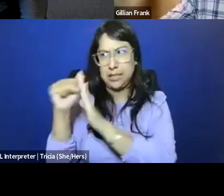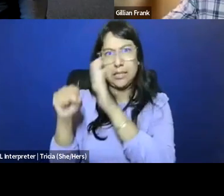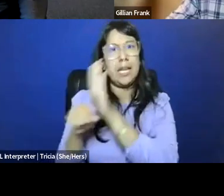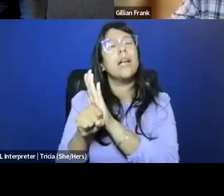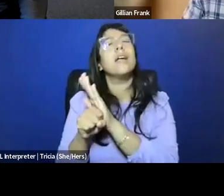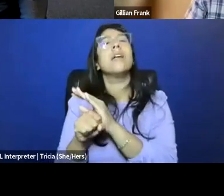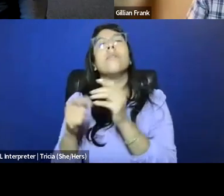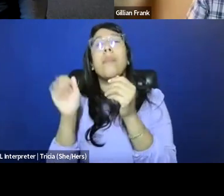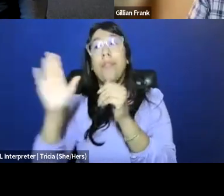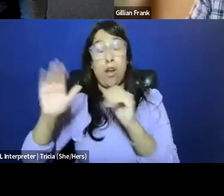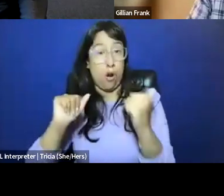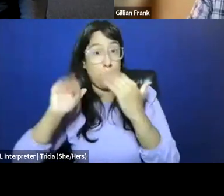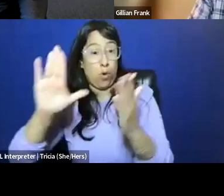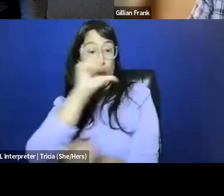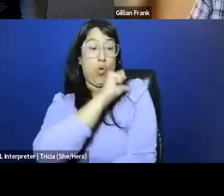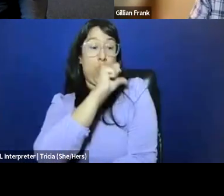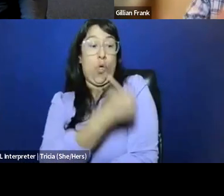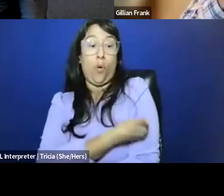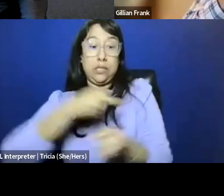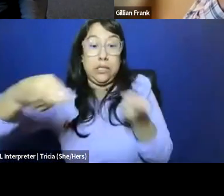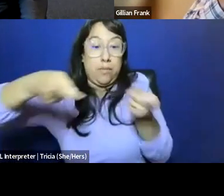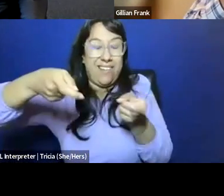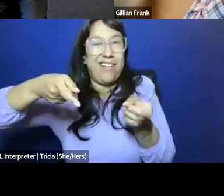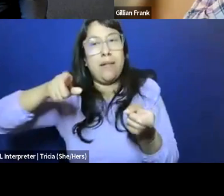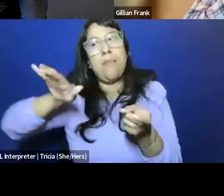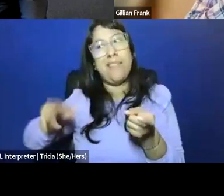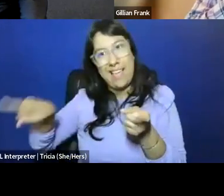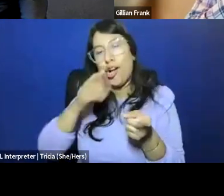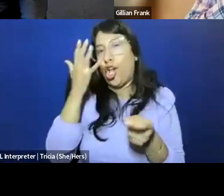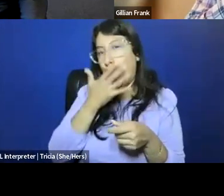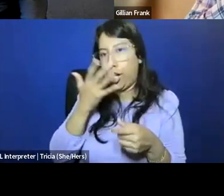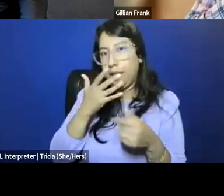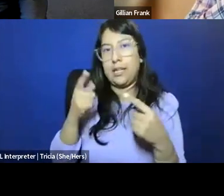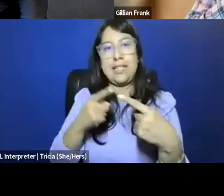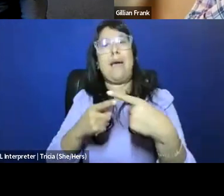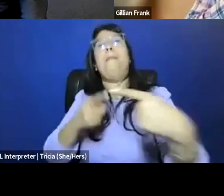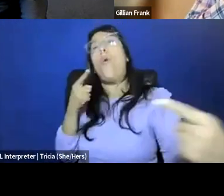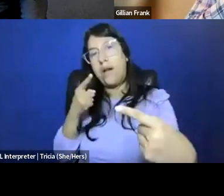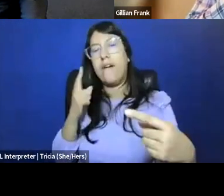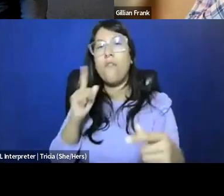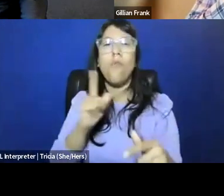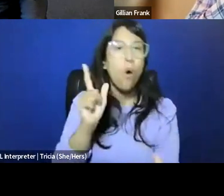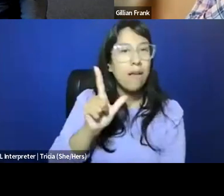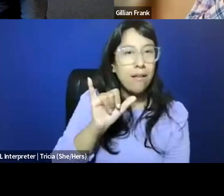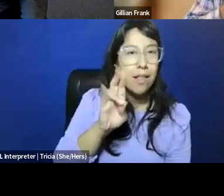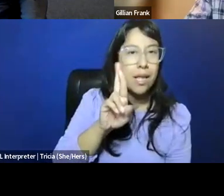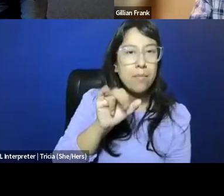Approach to authoritarianism, that also styles itself as the opponent of liberalism, right?